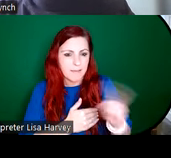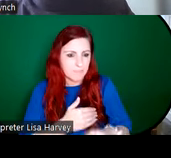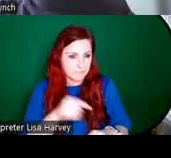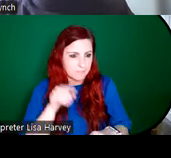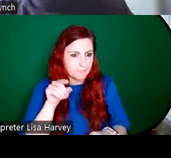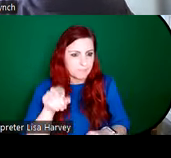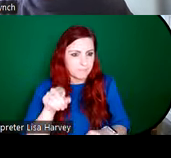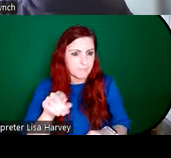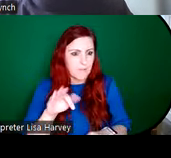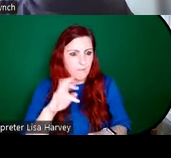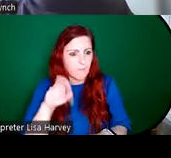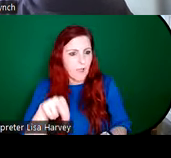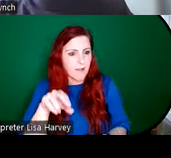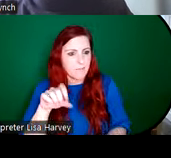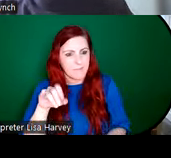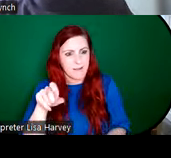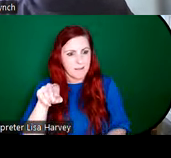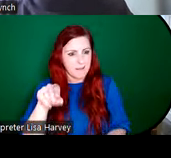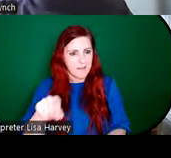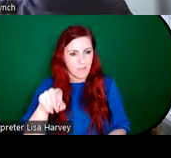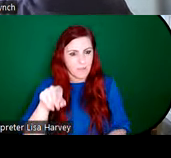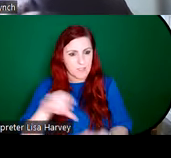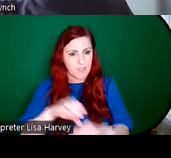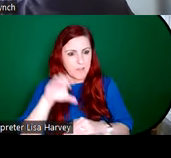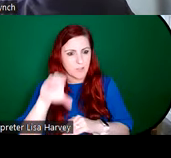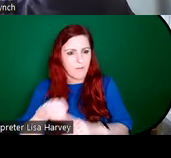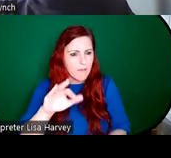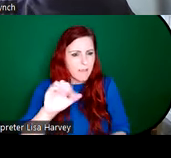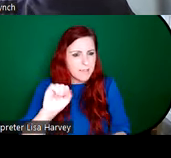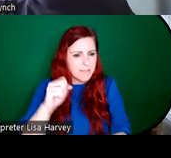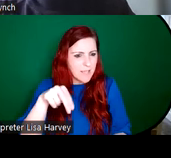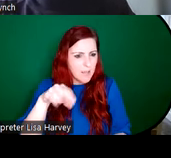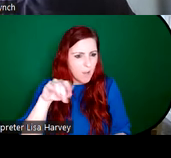Blackrock College, and this was in the late 1930s. Around the time he was